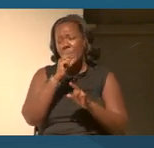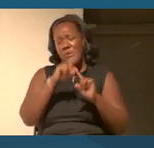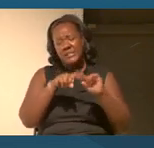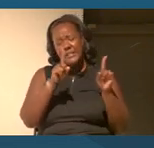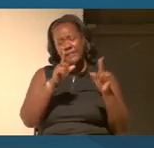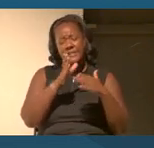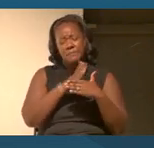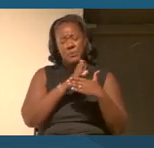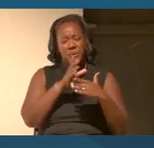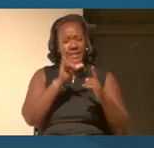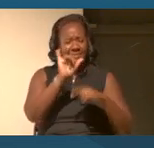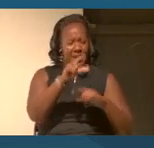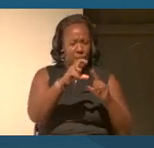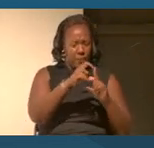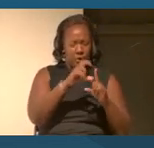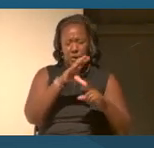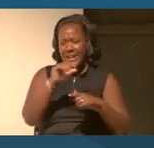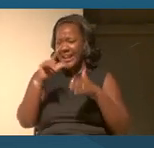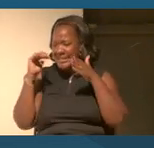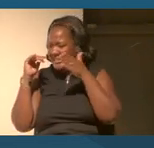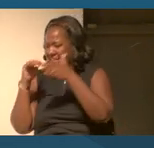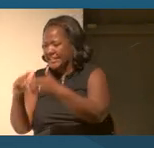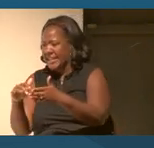not just study, but reckon with our past.